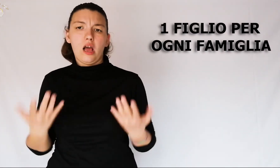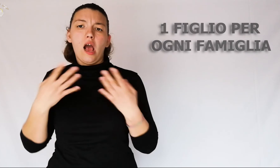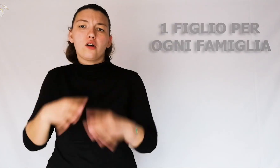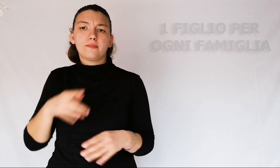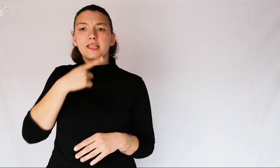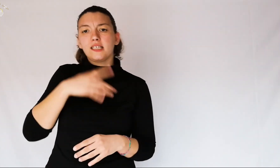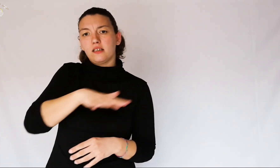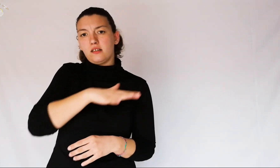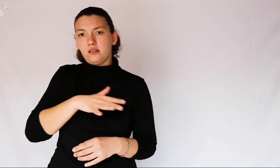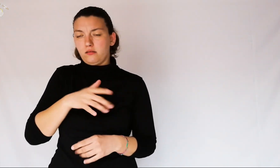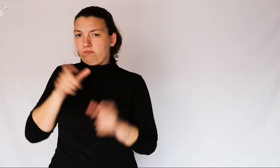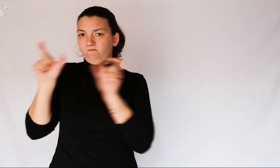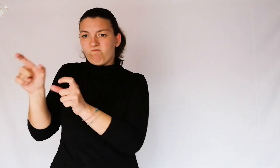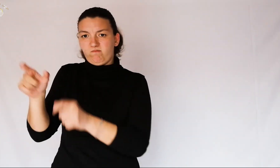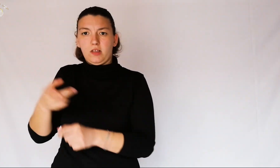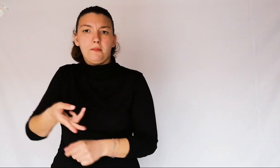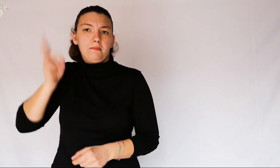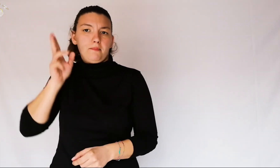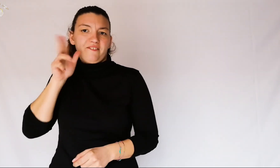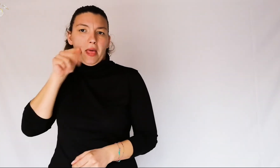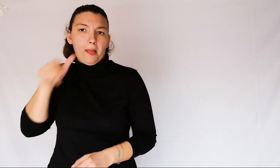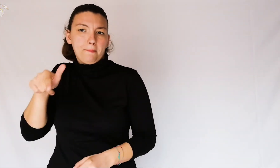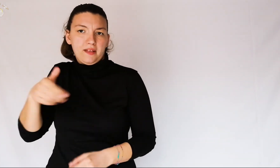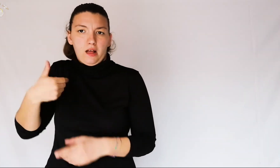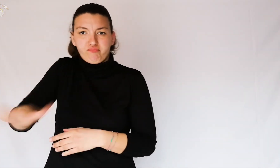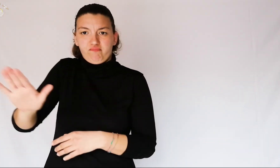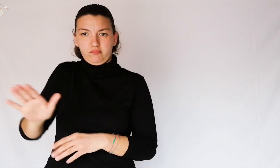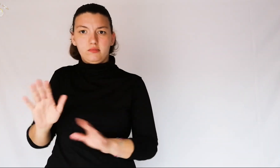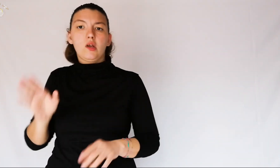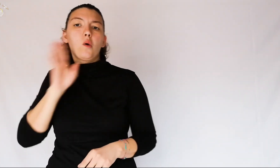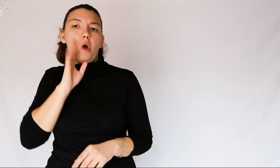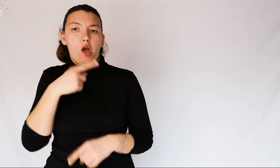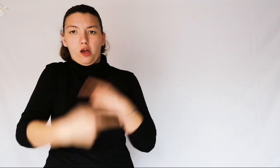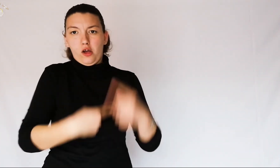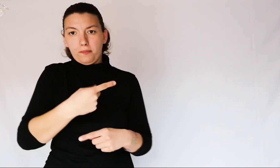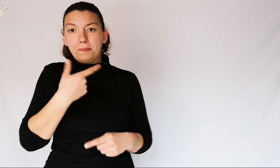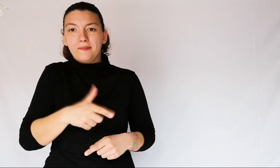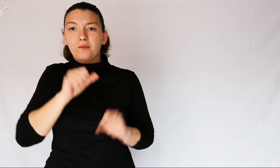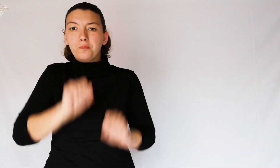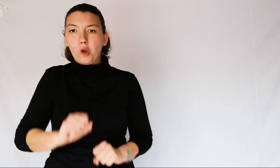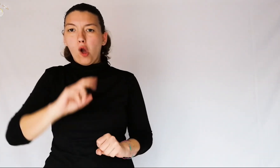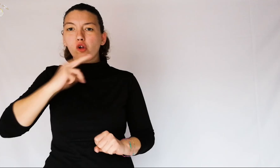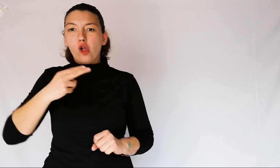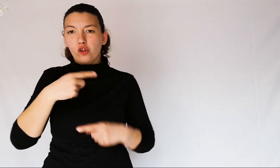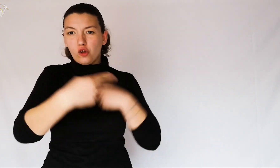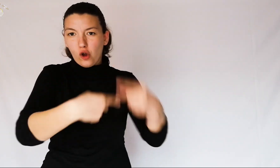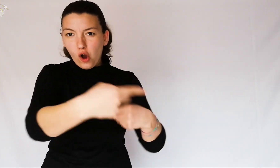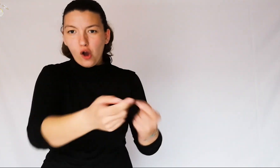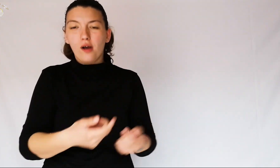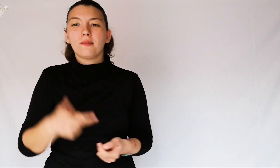obviously the females were discarded because the man could pass on the surname,